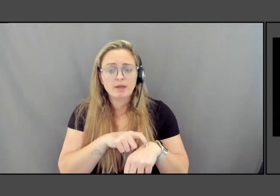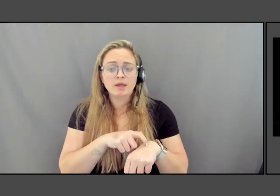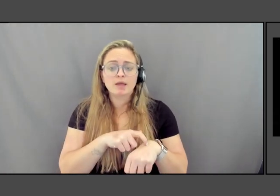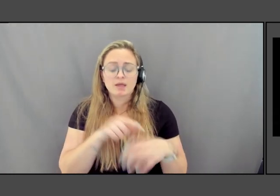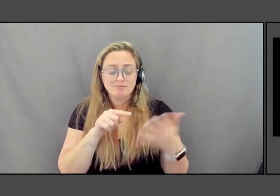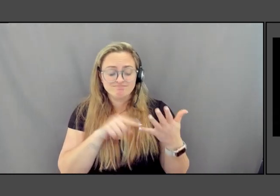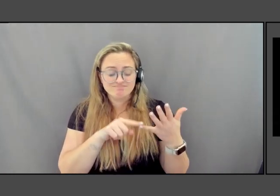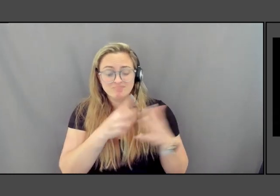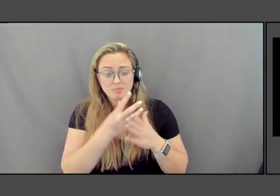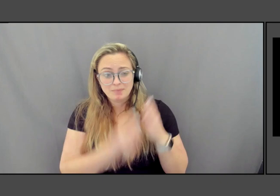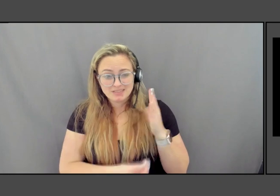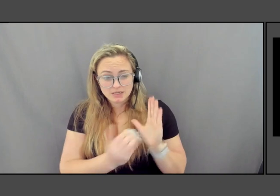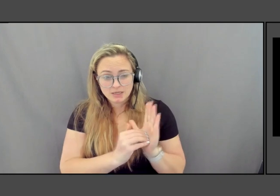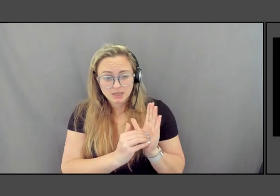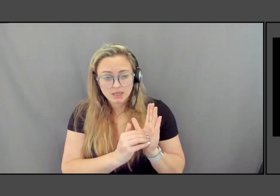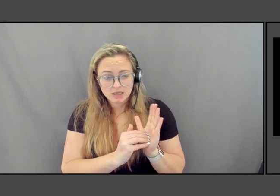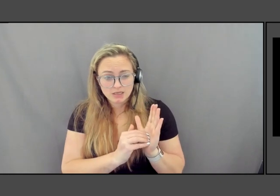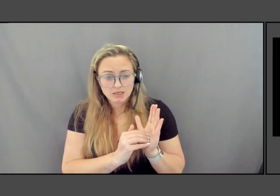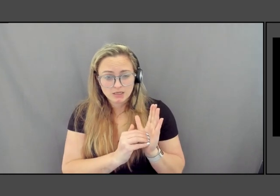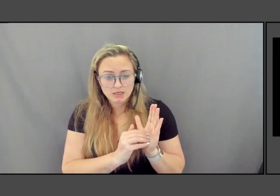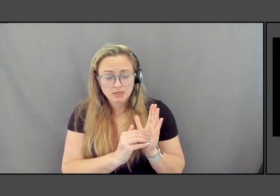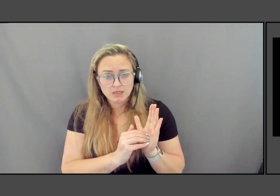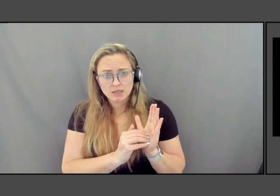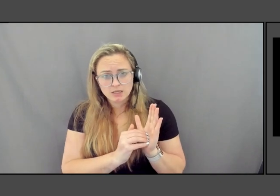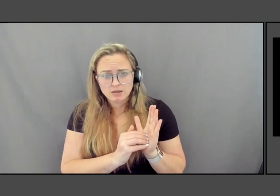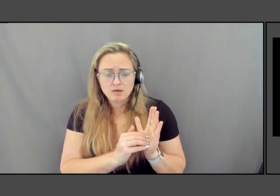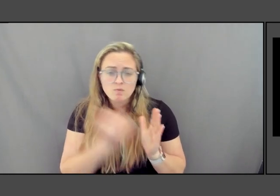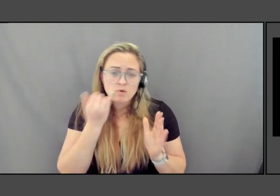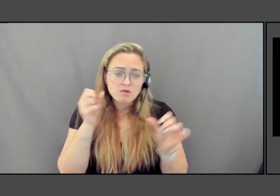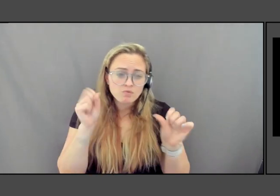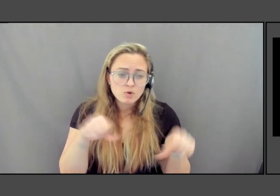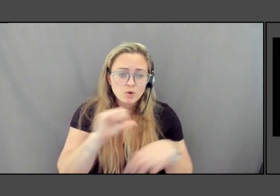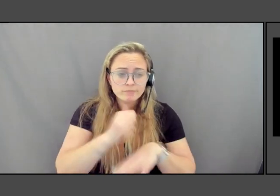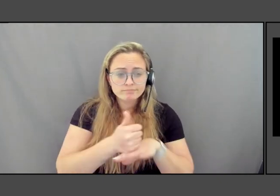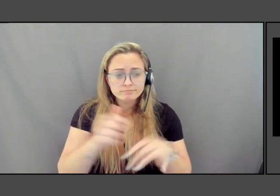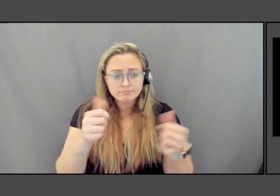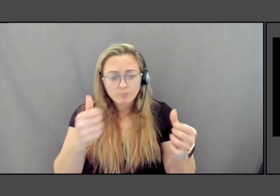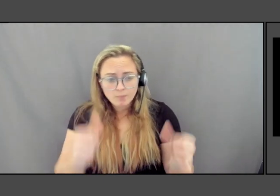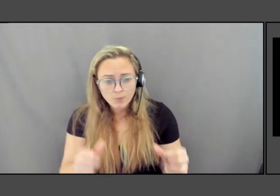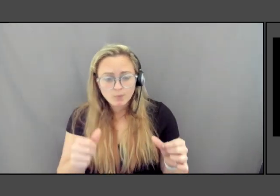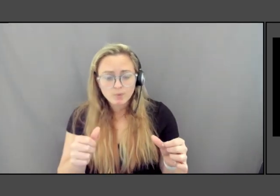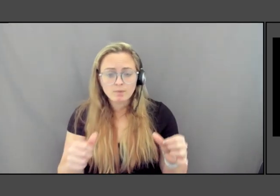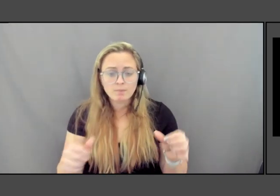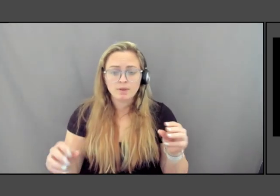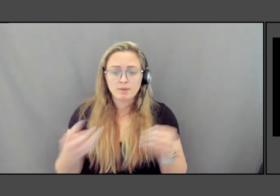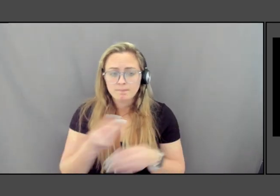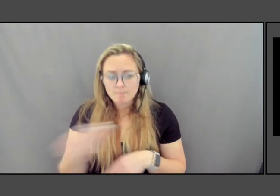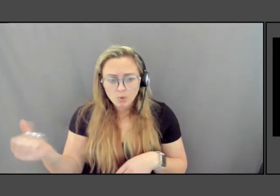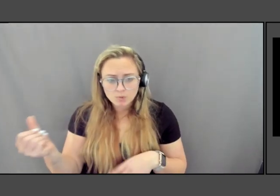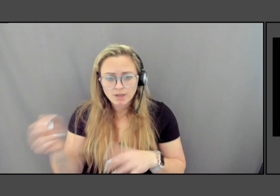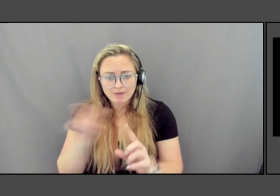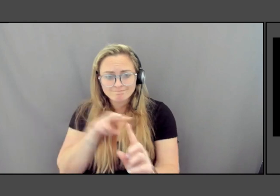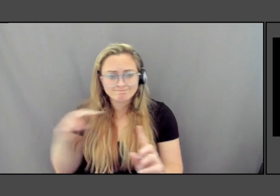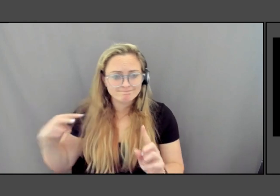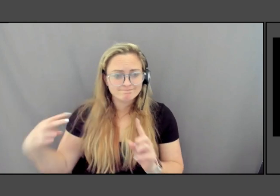It says, What if we could make a memorial be multi-sided? What if it's like water? It's free.